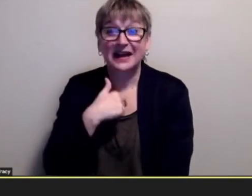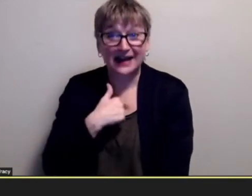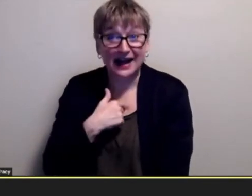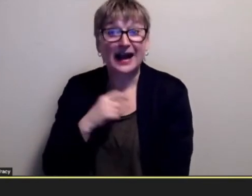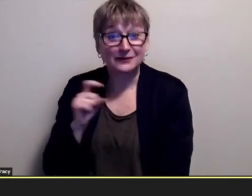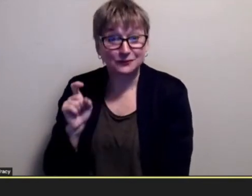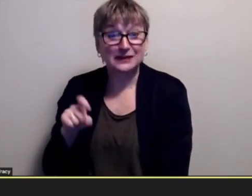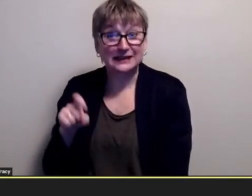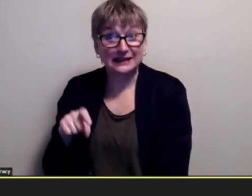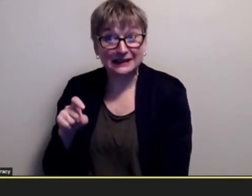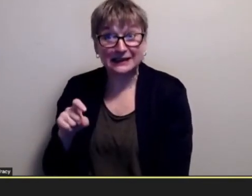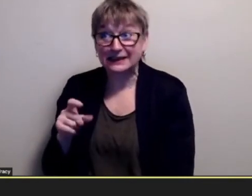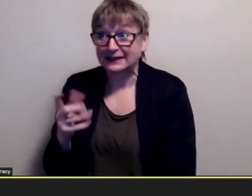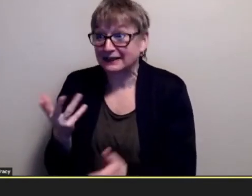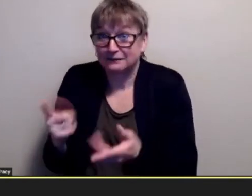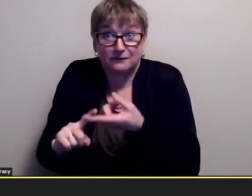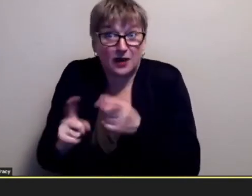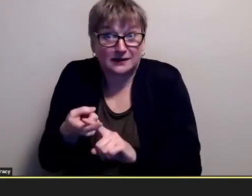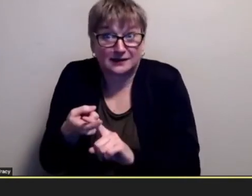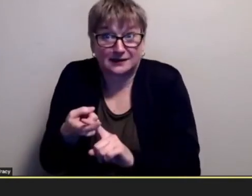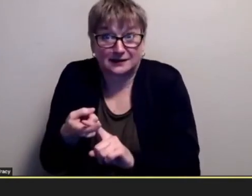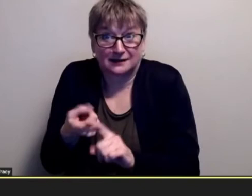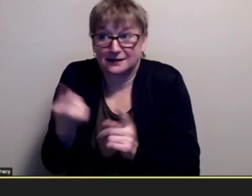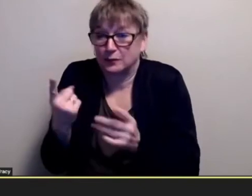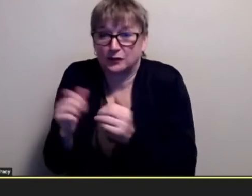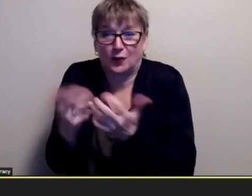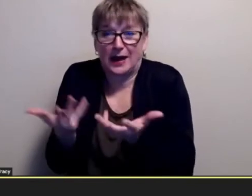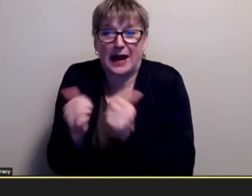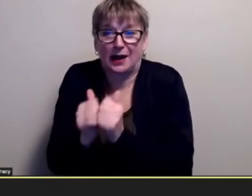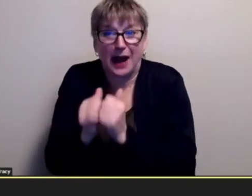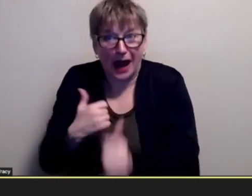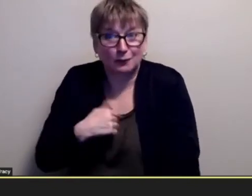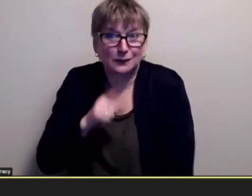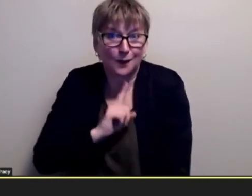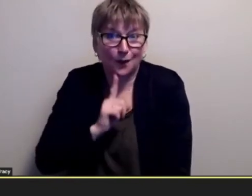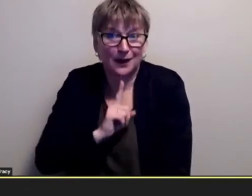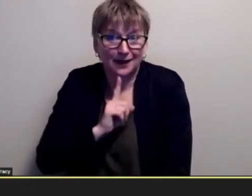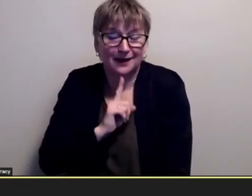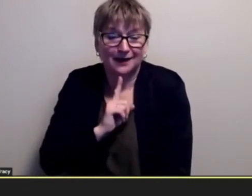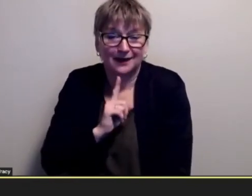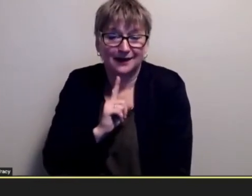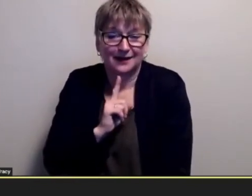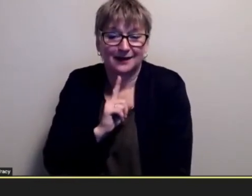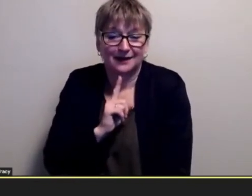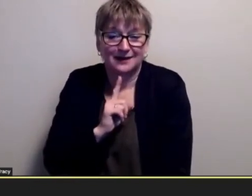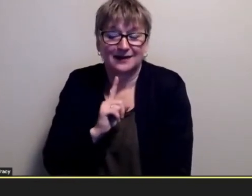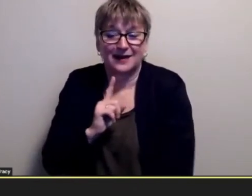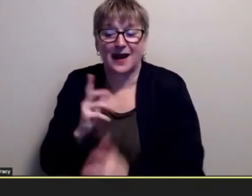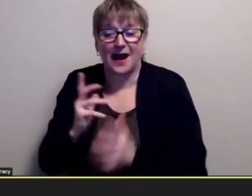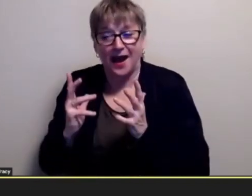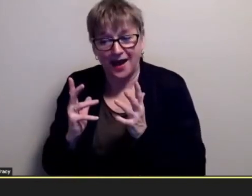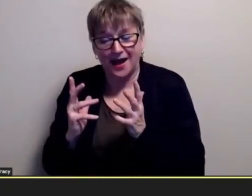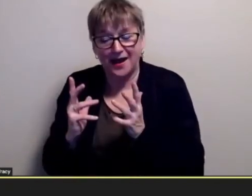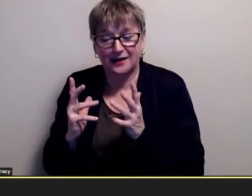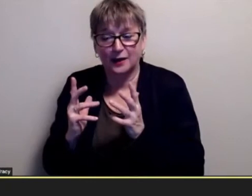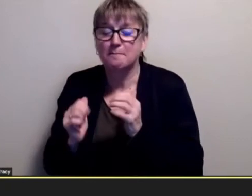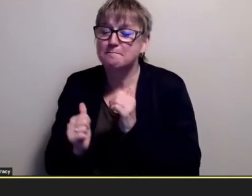you know a friend to hang out with because i was lonely and pretty much most of them just saw me